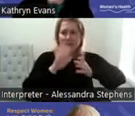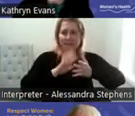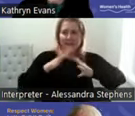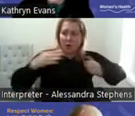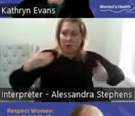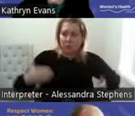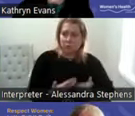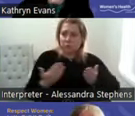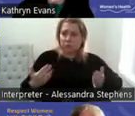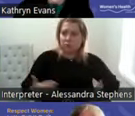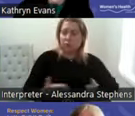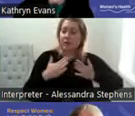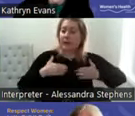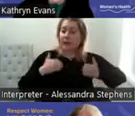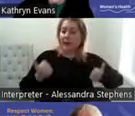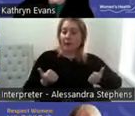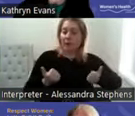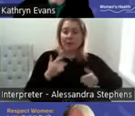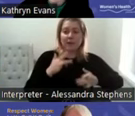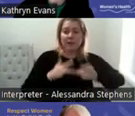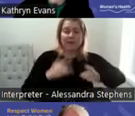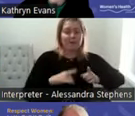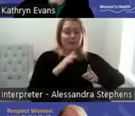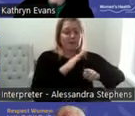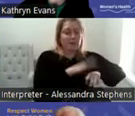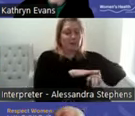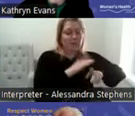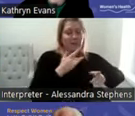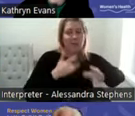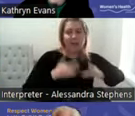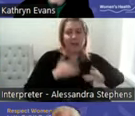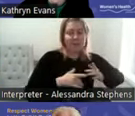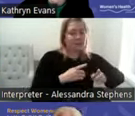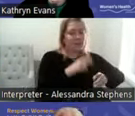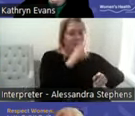the different life stages and transitions including puberty, menopause and aging.